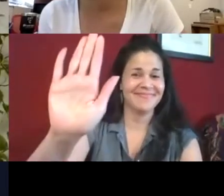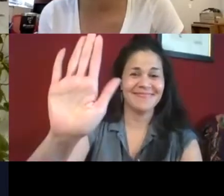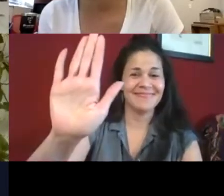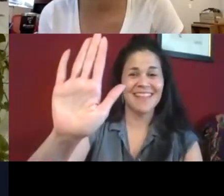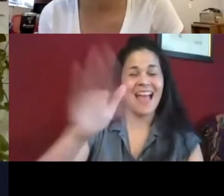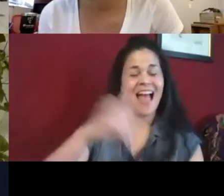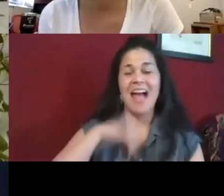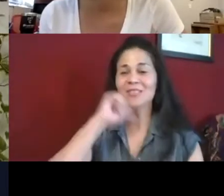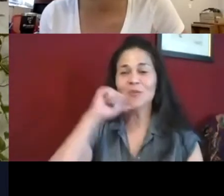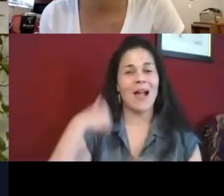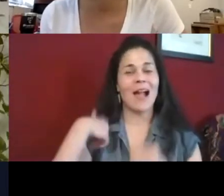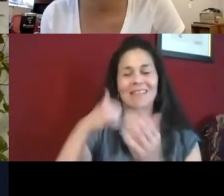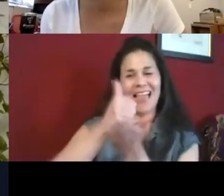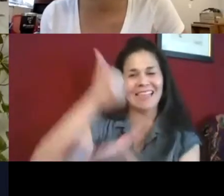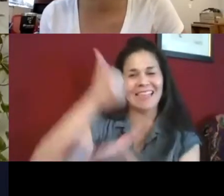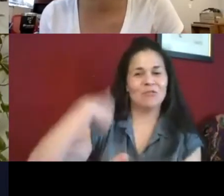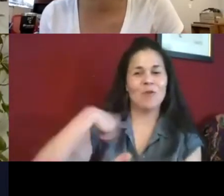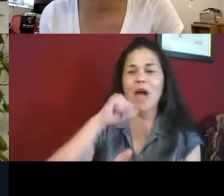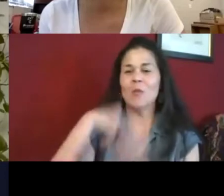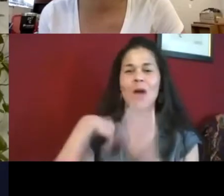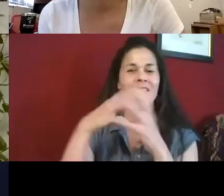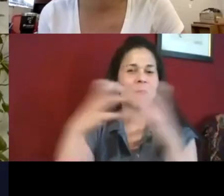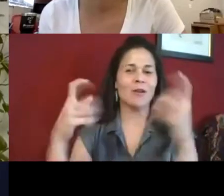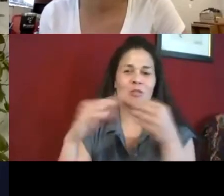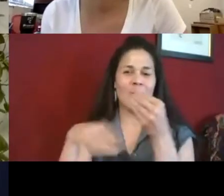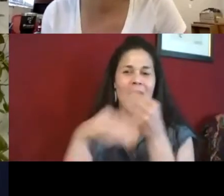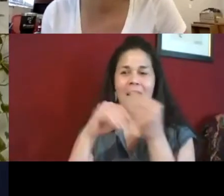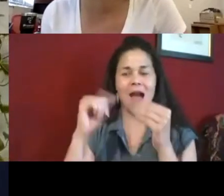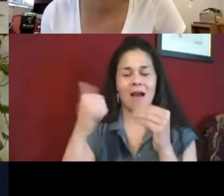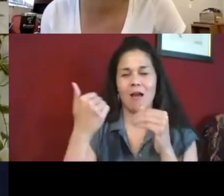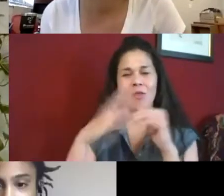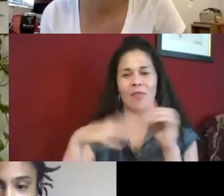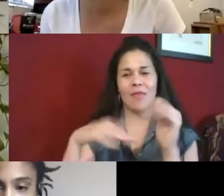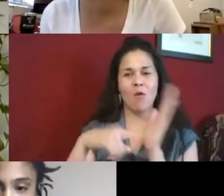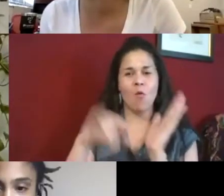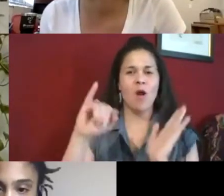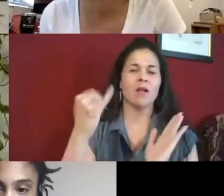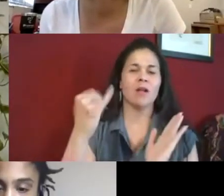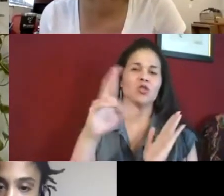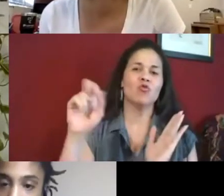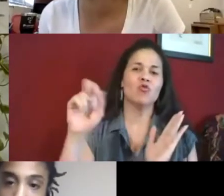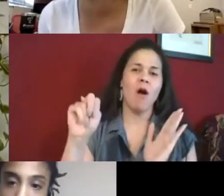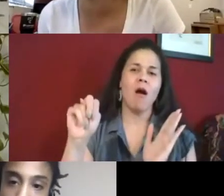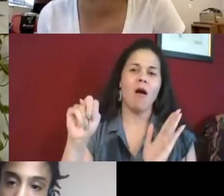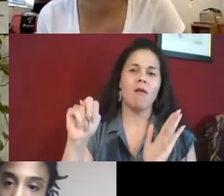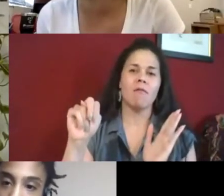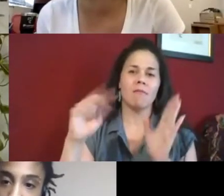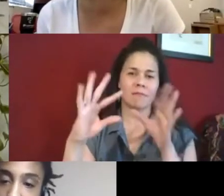Alexandria? ALEXANDRIA(voiced by Jacinda): this is Alexandria speaking. I don't have much to add